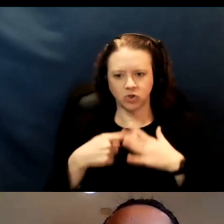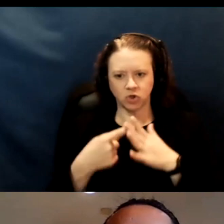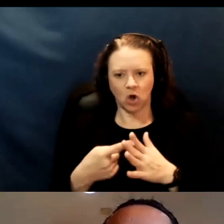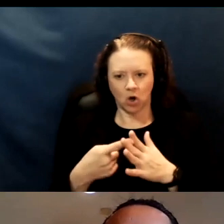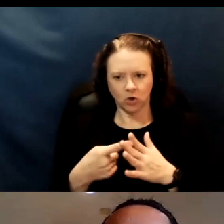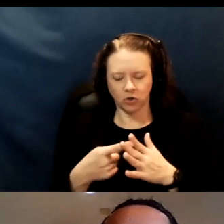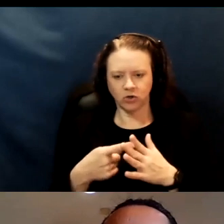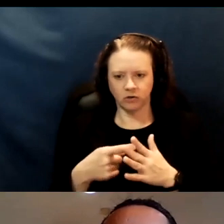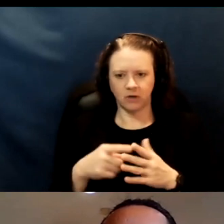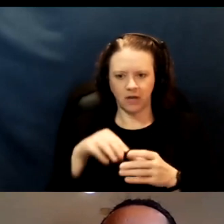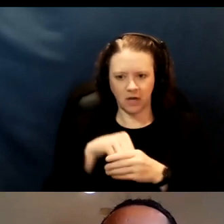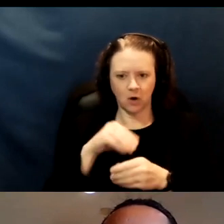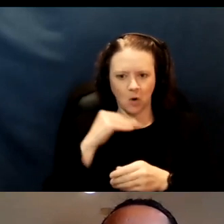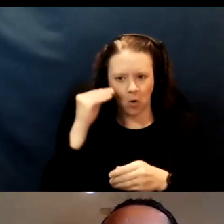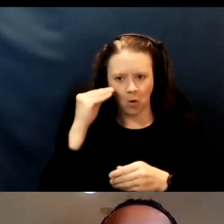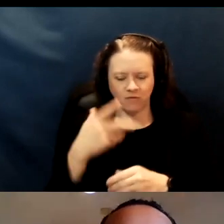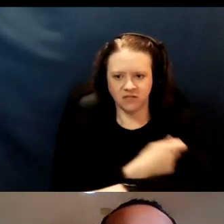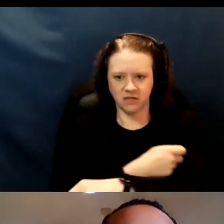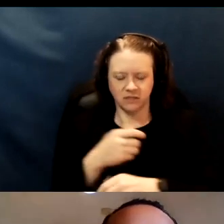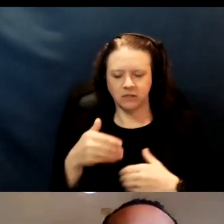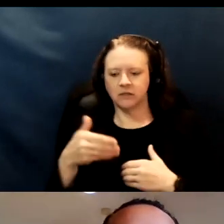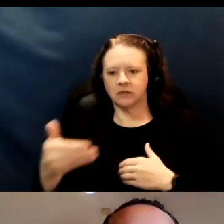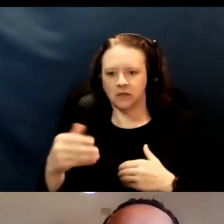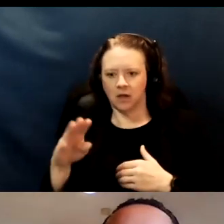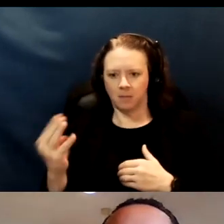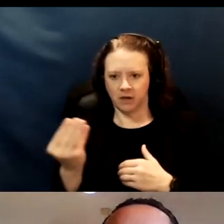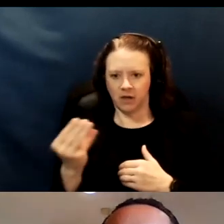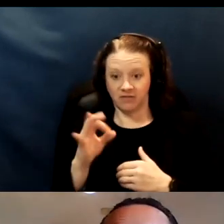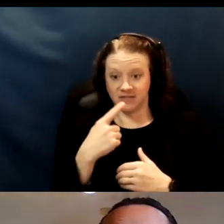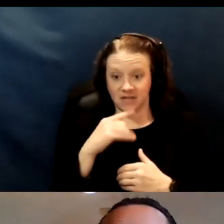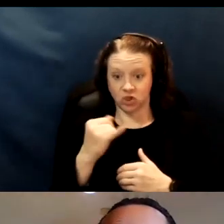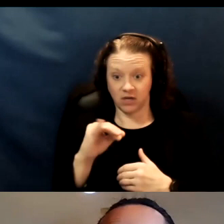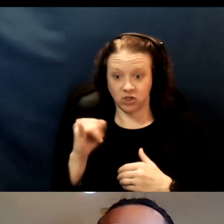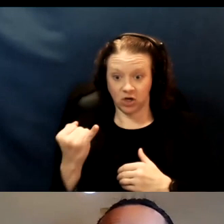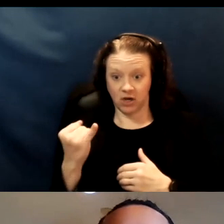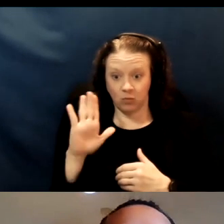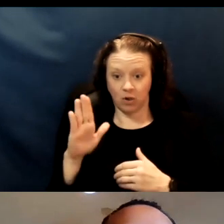If they tell us that the J&J vaccine will continue to be on hold,